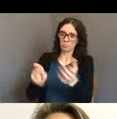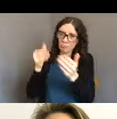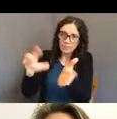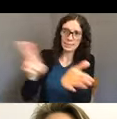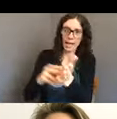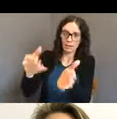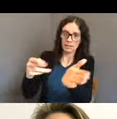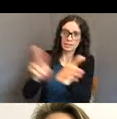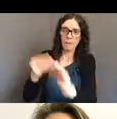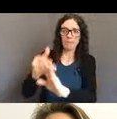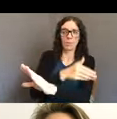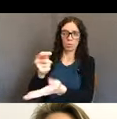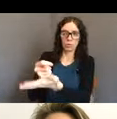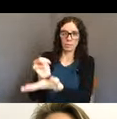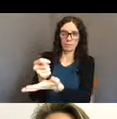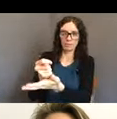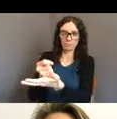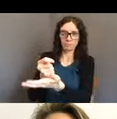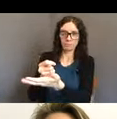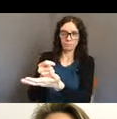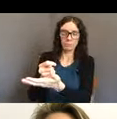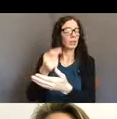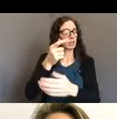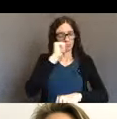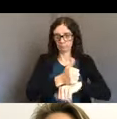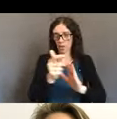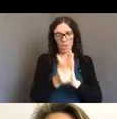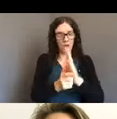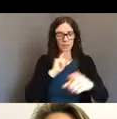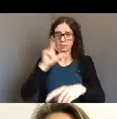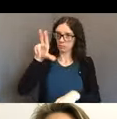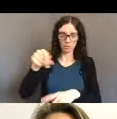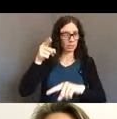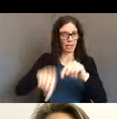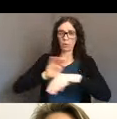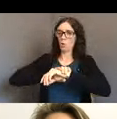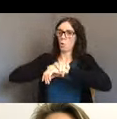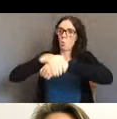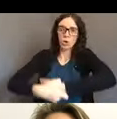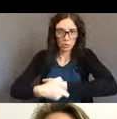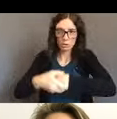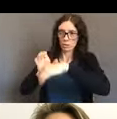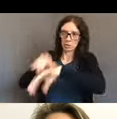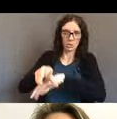So, people may not be coerced to sign forms that, outline the end of life care